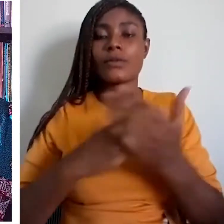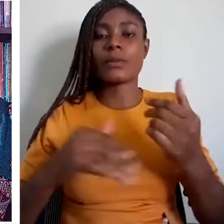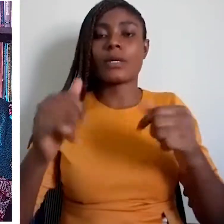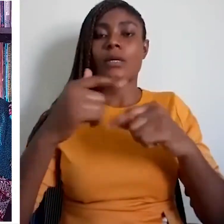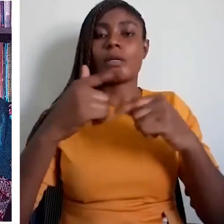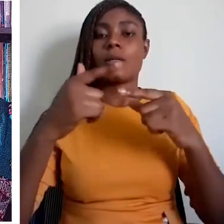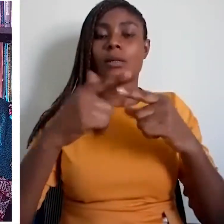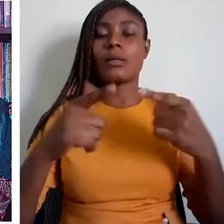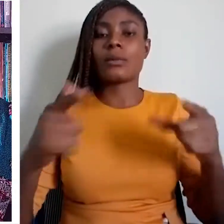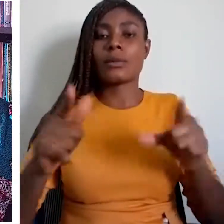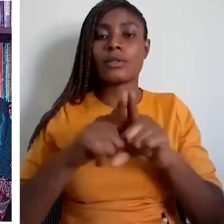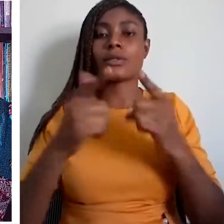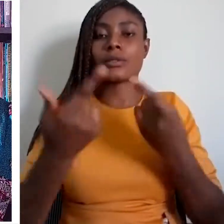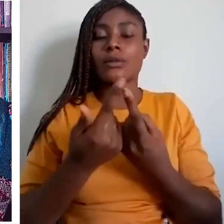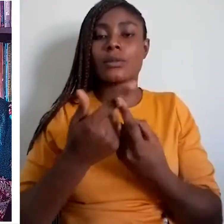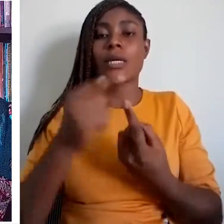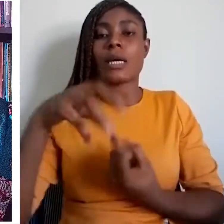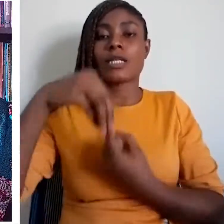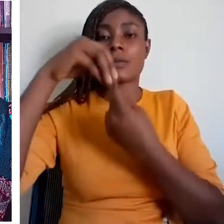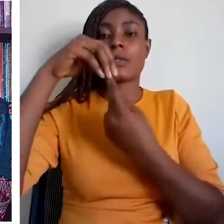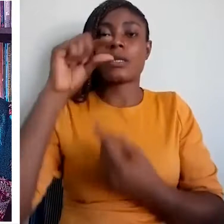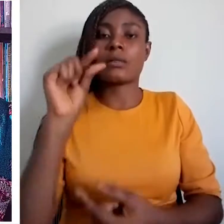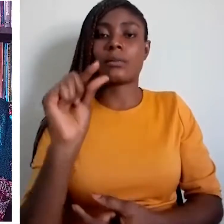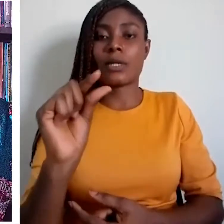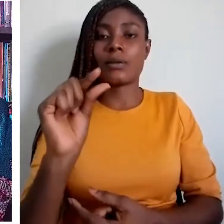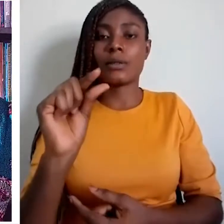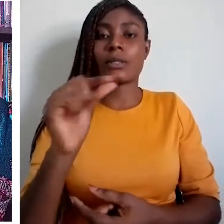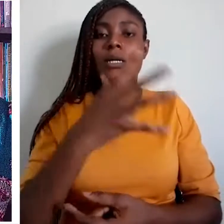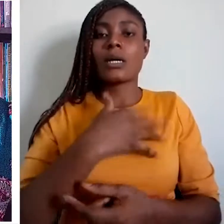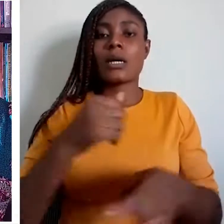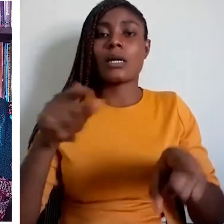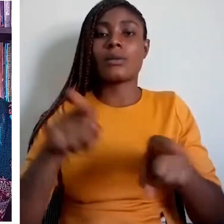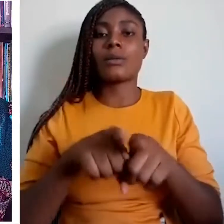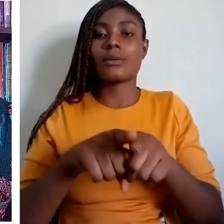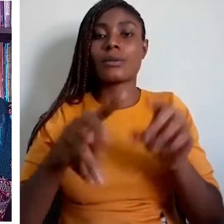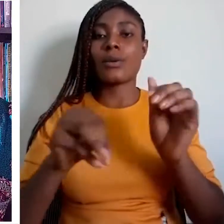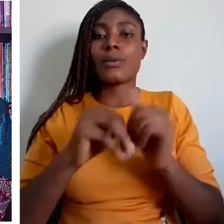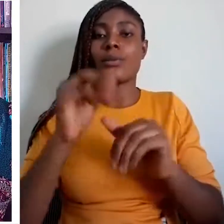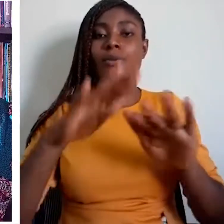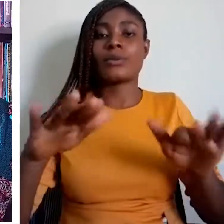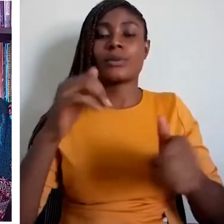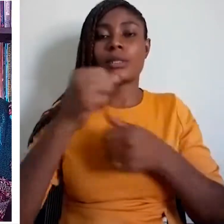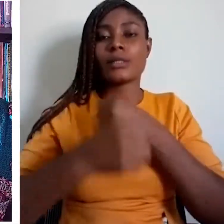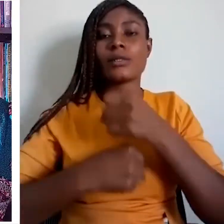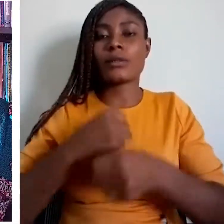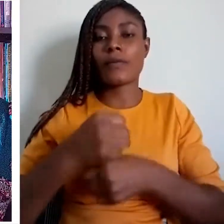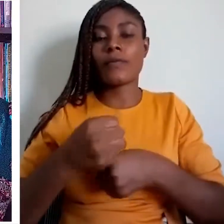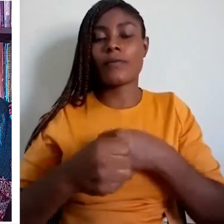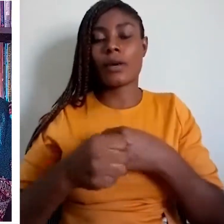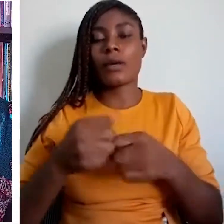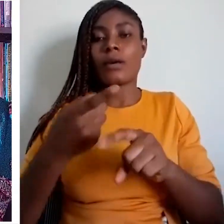attempt to communicate within heterogenous groups that must work or do business together.